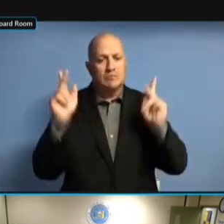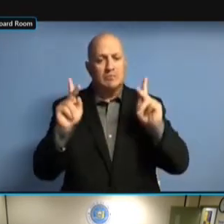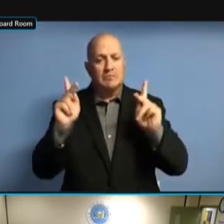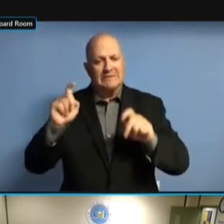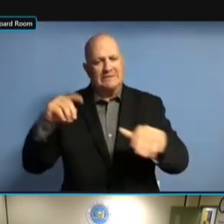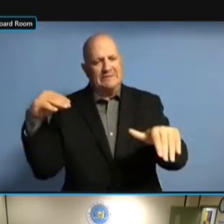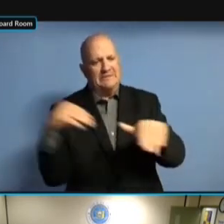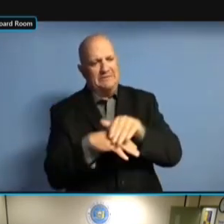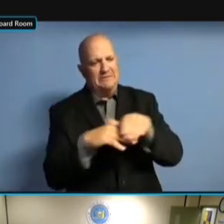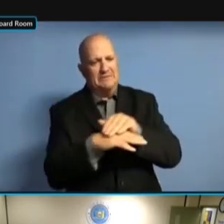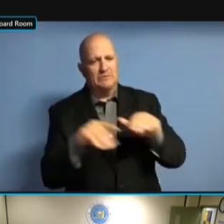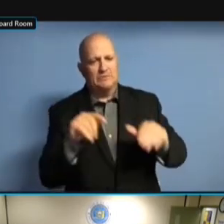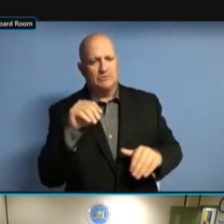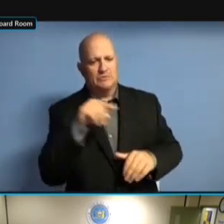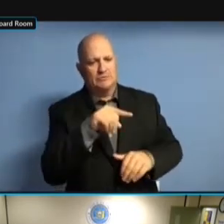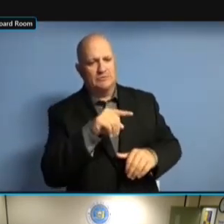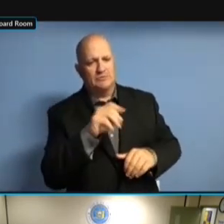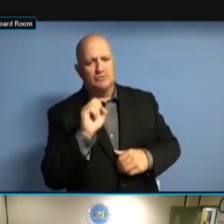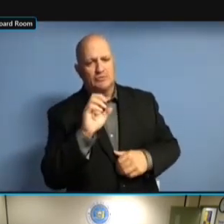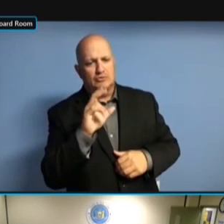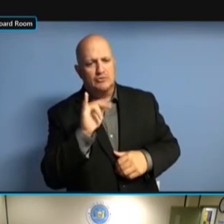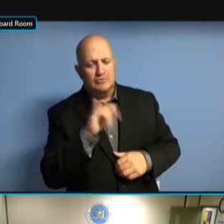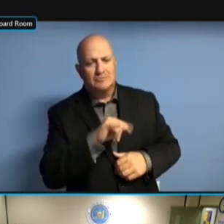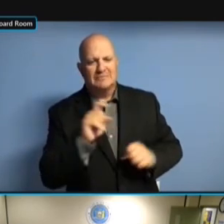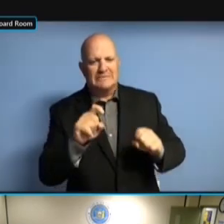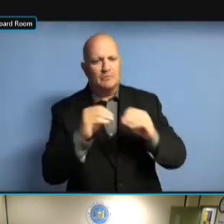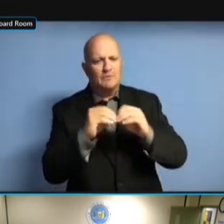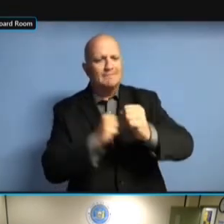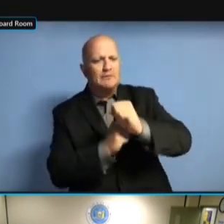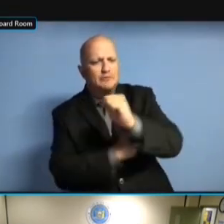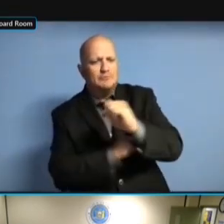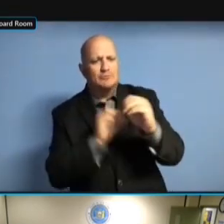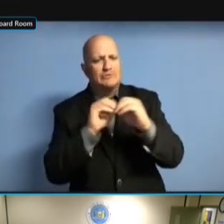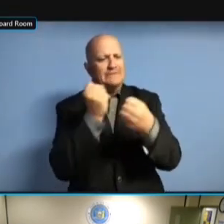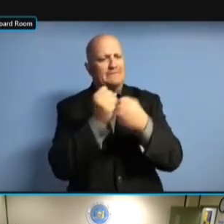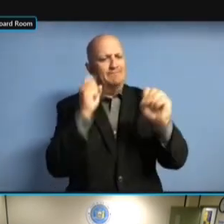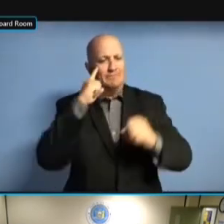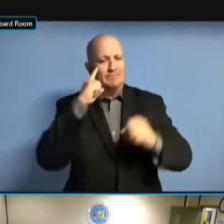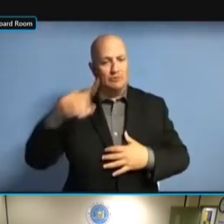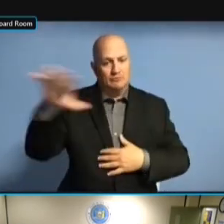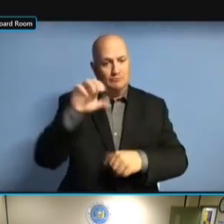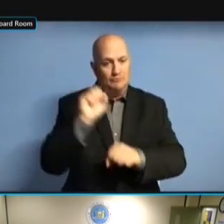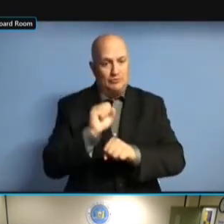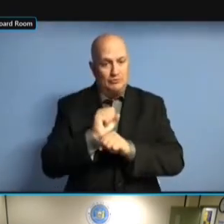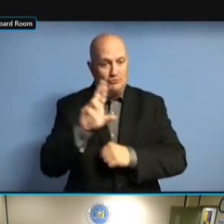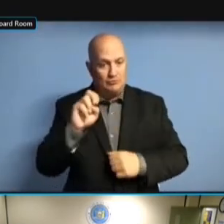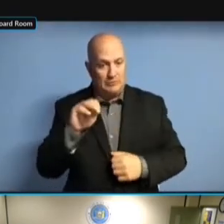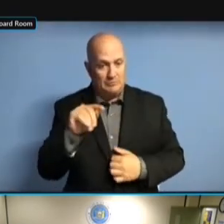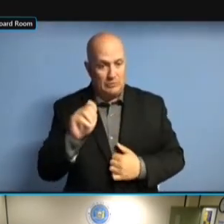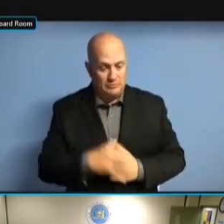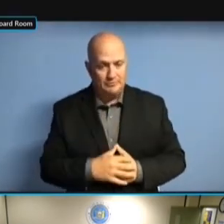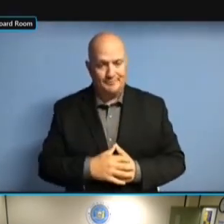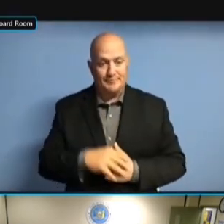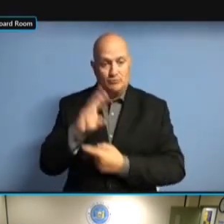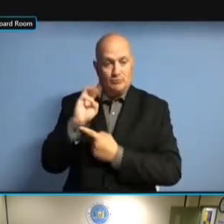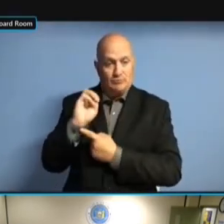TO DO SO MORE EFFICIENTLY. FOR TO DO SO MORE EFFICIENTLY. FOR THE TO DO SO MORE EFFICIENTLY. FOR THE WEBSITE, TO DO SO MORE EFFICIENTLY. FOR THE WEBSITE, WE'VE TO DO SO MORE EFFICIENTLY. FOR THE WEBSITE, WE'VE BASICALLY FOR THE WEBSITE, WE'VE BASICALLY FOR THE WEBSITE, WE'VE BASICALLY RETURNED FOR THE WEBSITE, WE'VE BASICALLY RETURNED TO